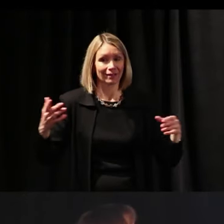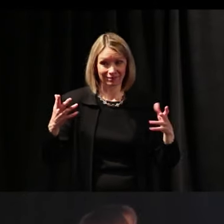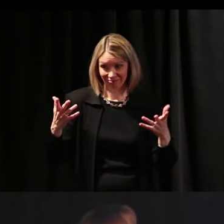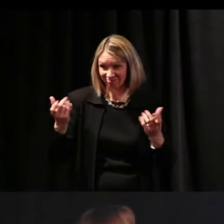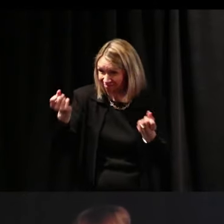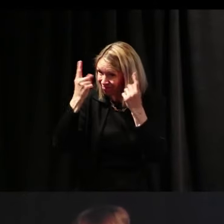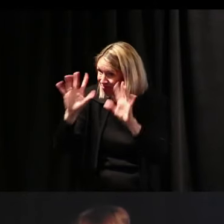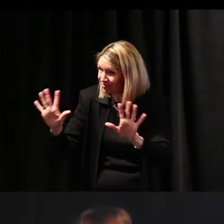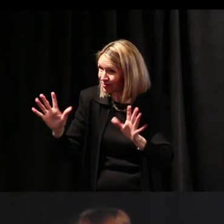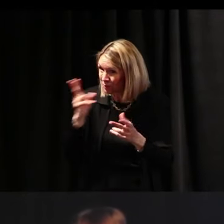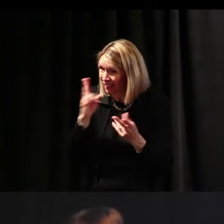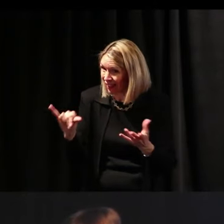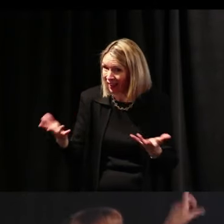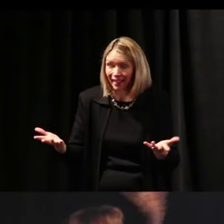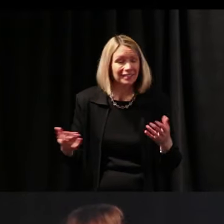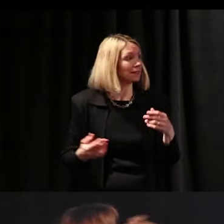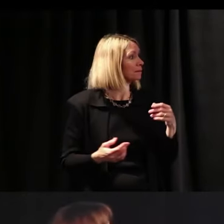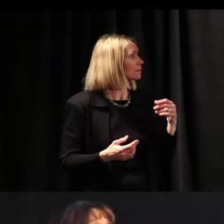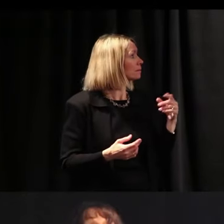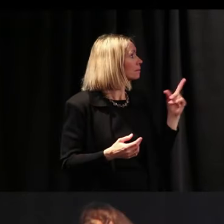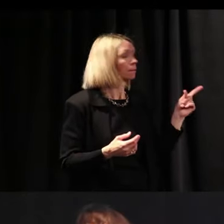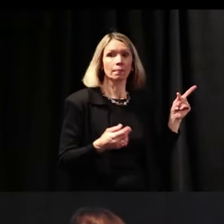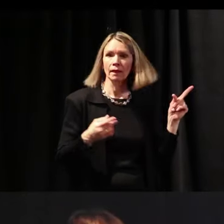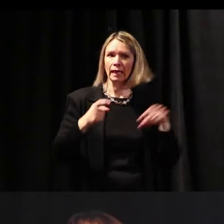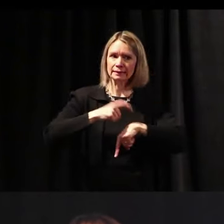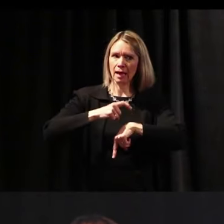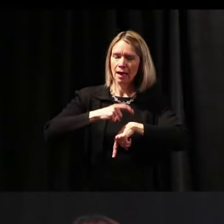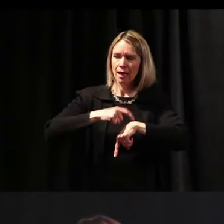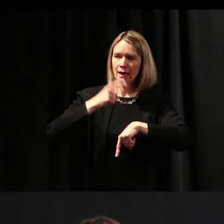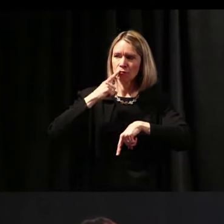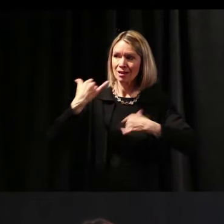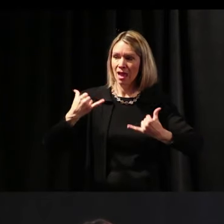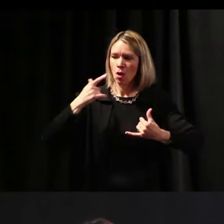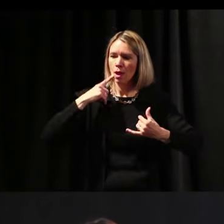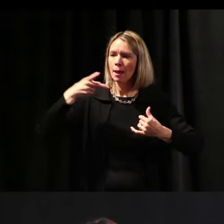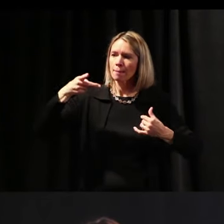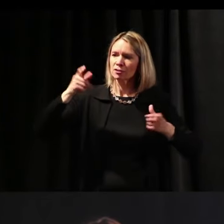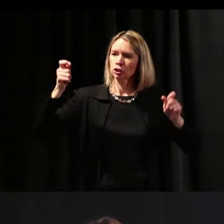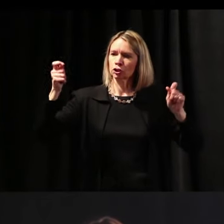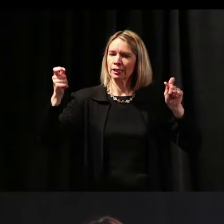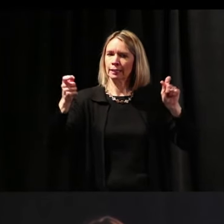I'm see some faces going -- [ imitating ] Okay, well, don't shoot me. We have a paradigm shift that's taking place.